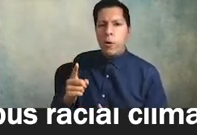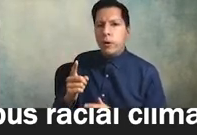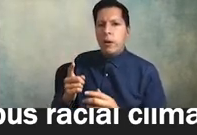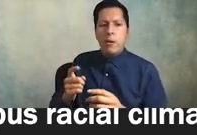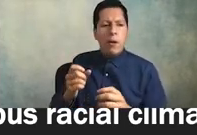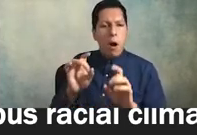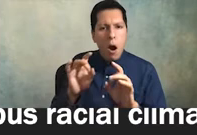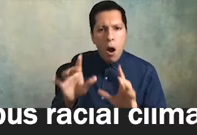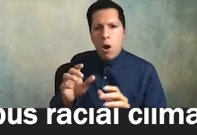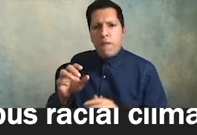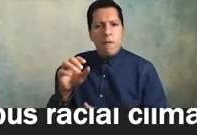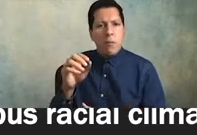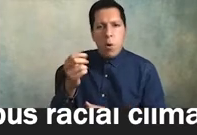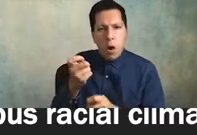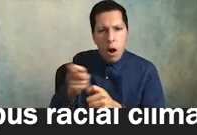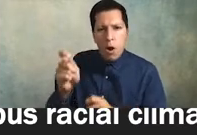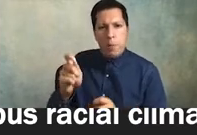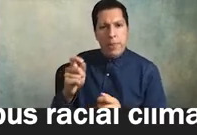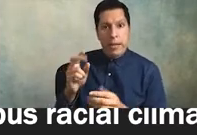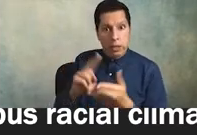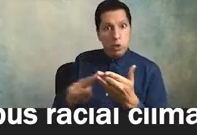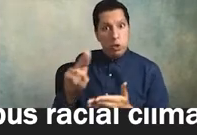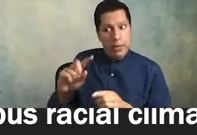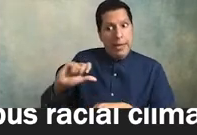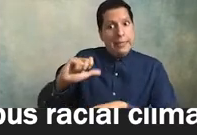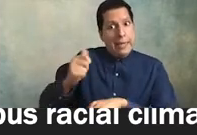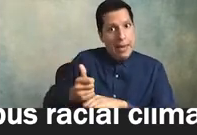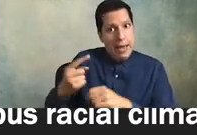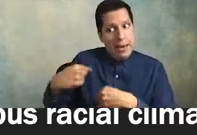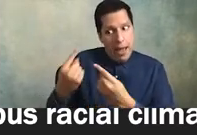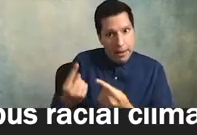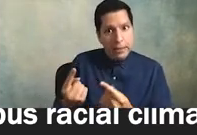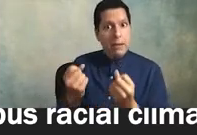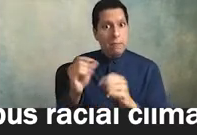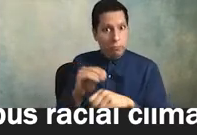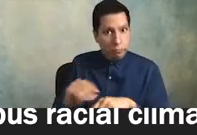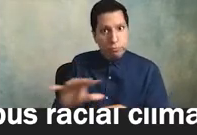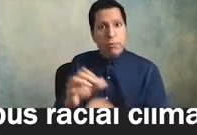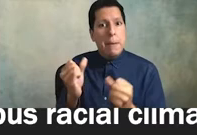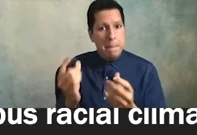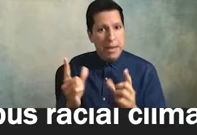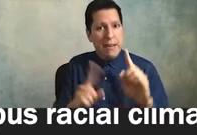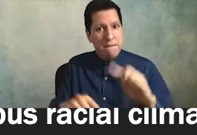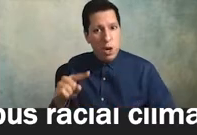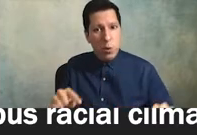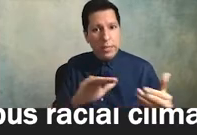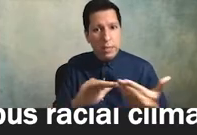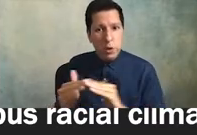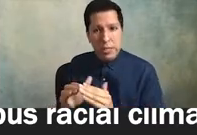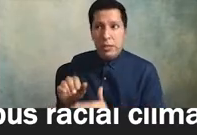that the institution has enacted on various communities over centuries or over decades